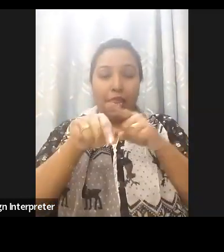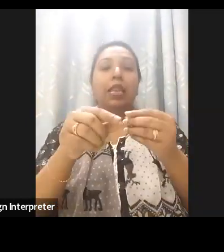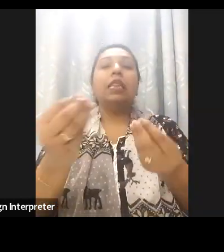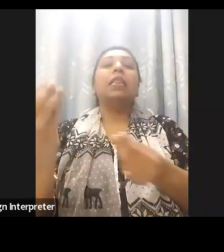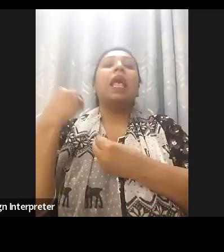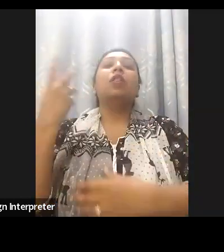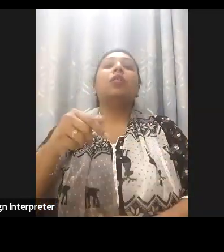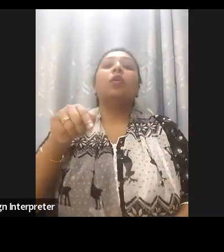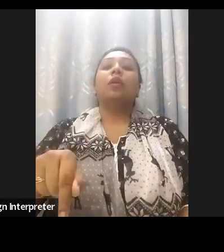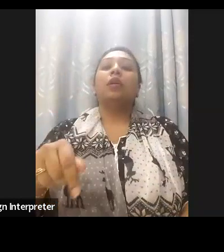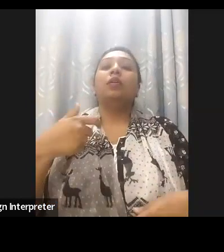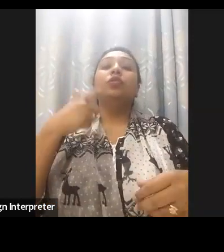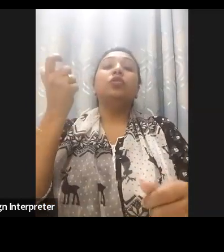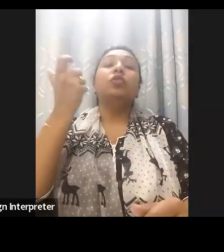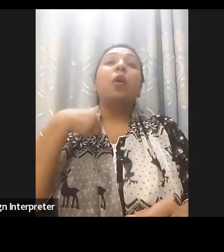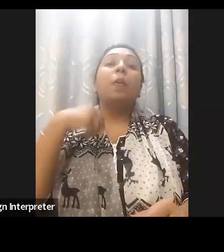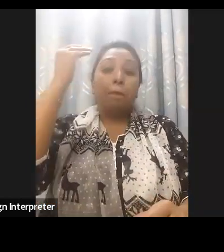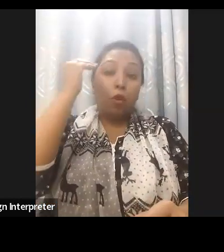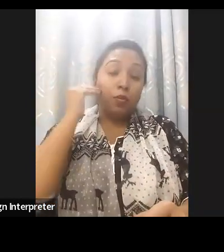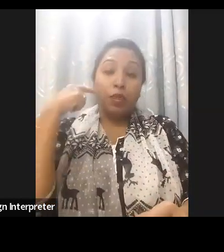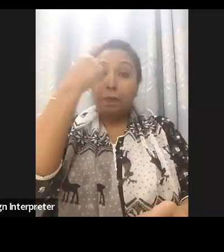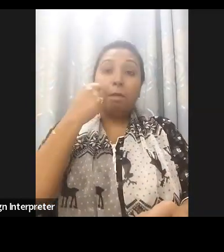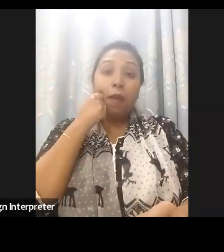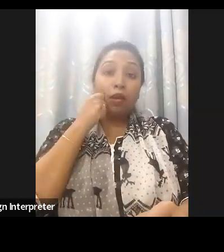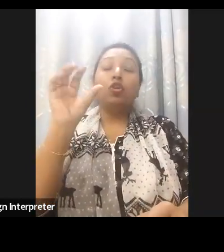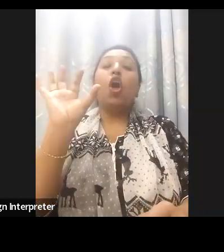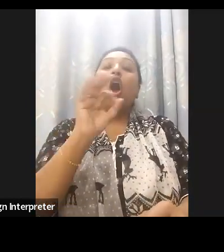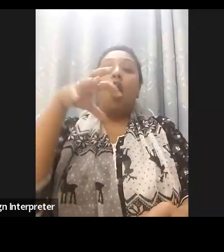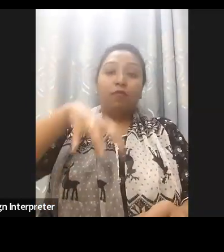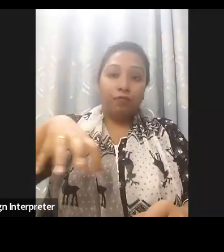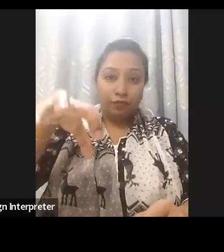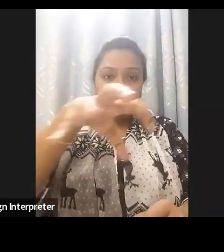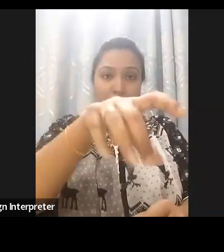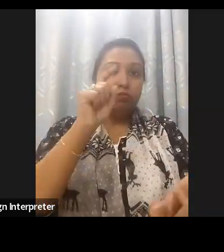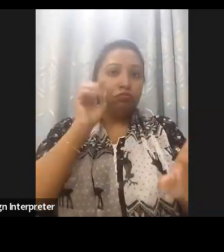organizations of persons with disabilities and mainly targeting the enhancement of knowledge